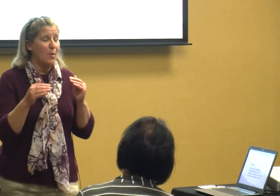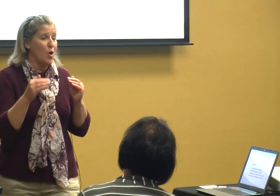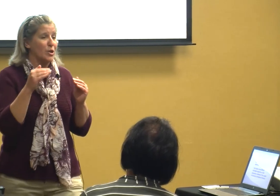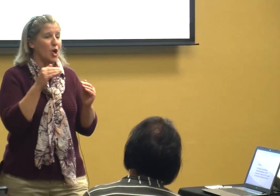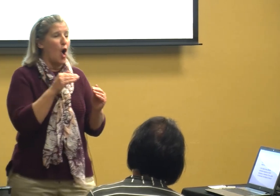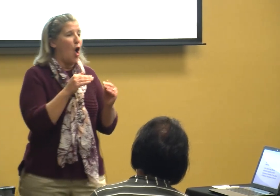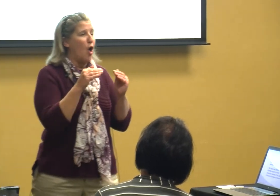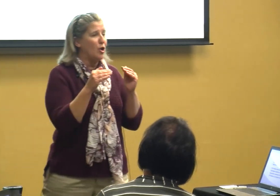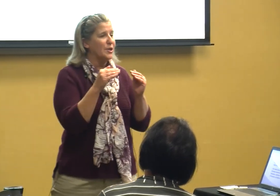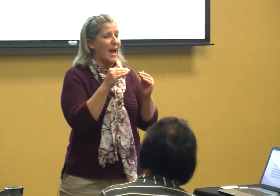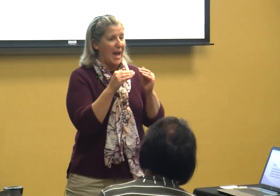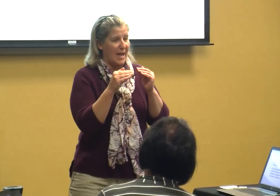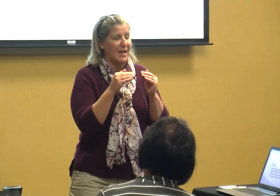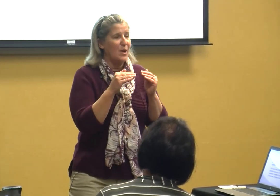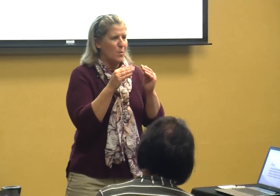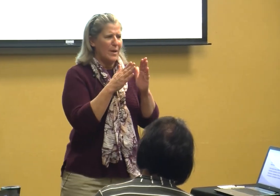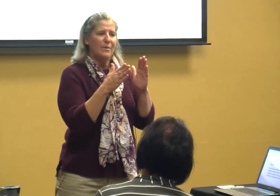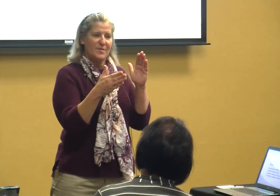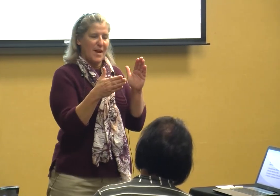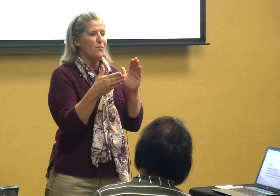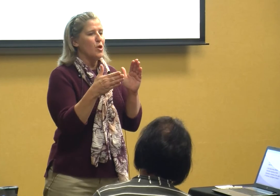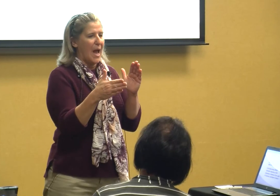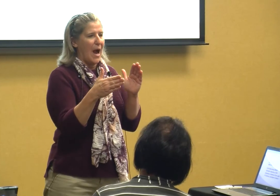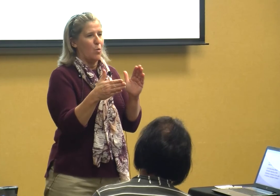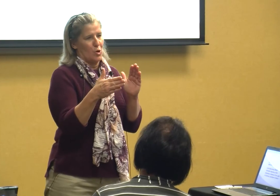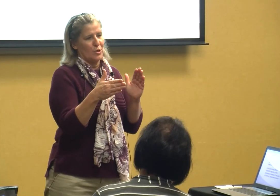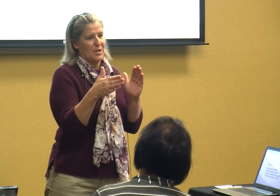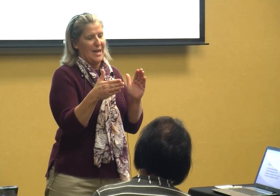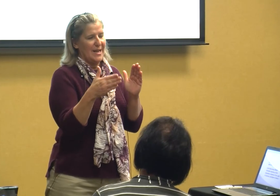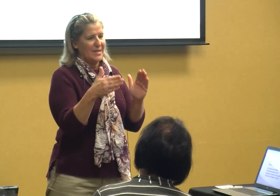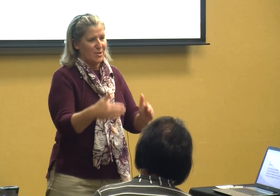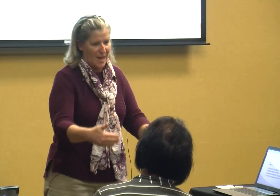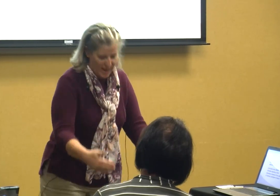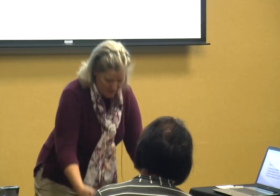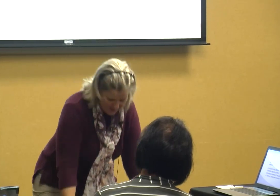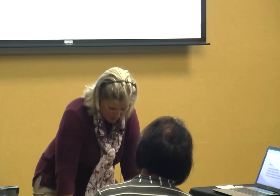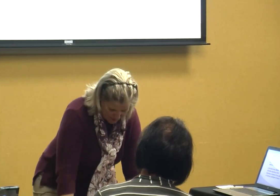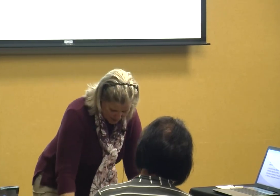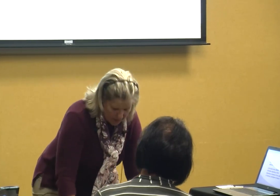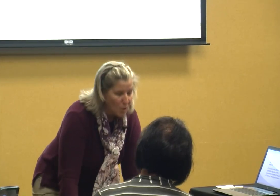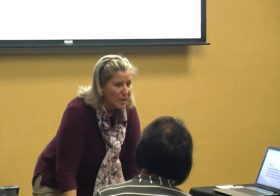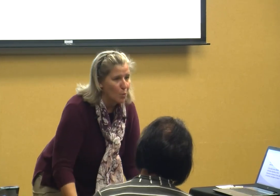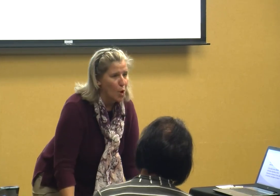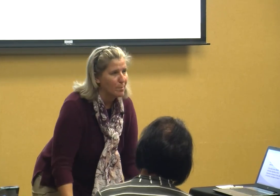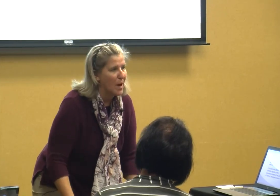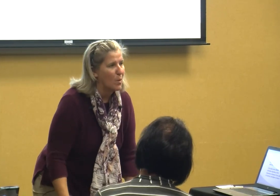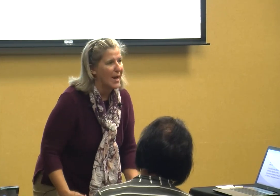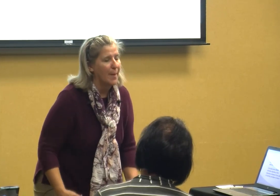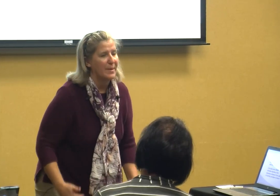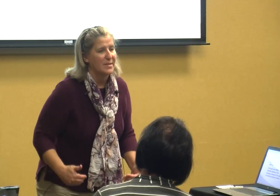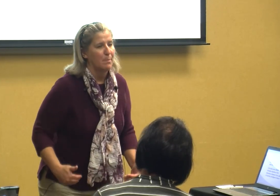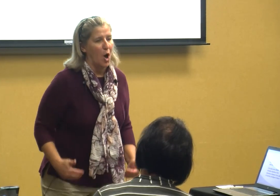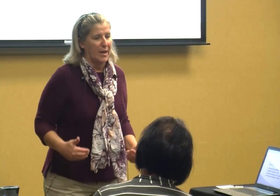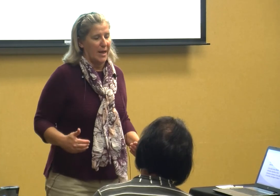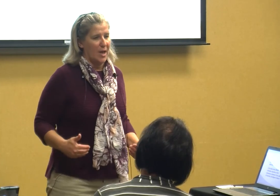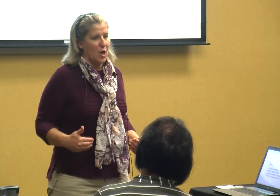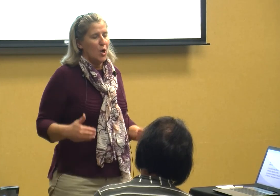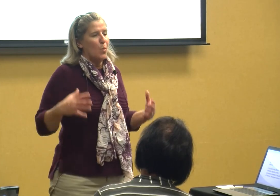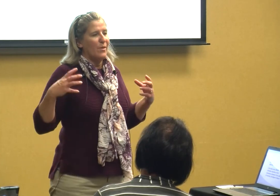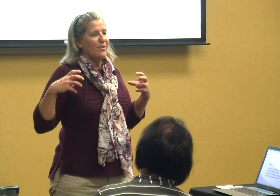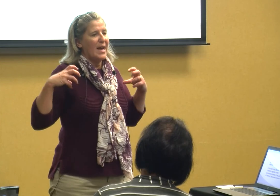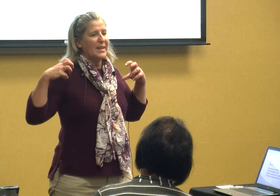worked all day we several hours into that because I would slowly work my way up his body we finally